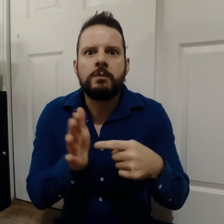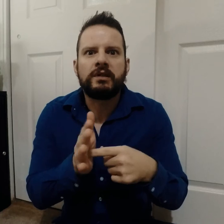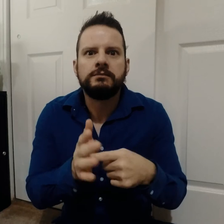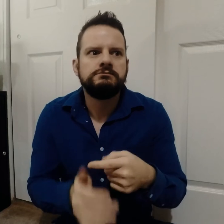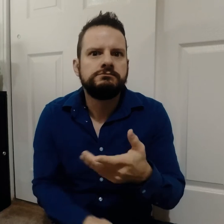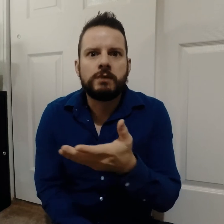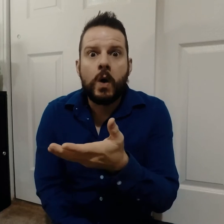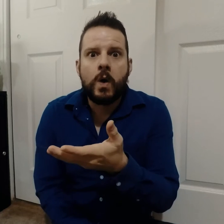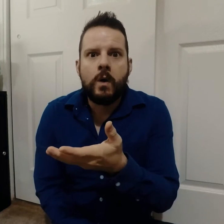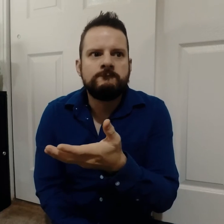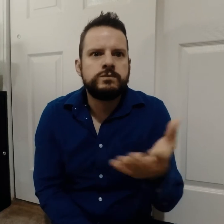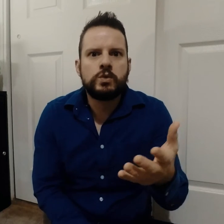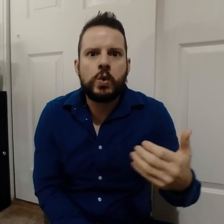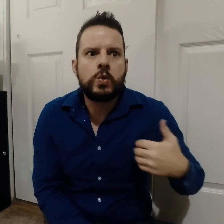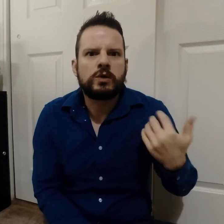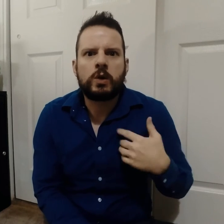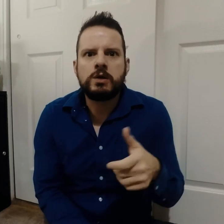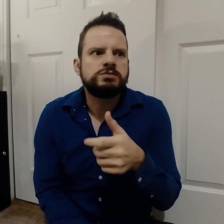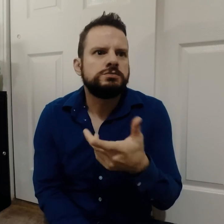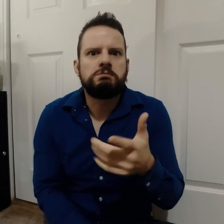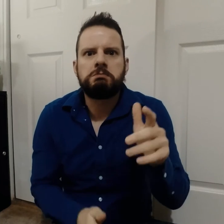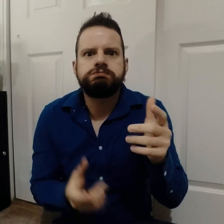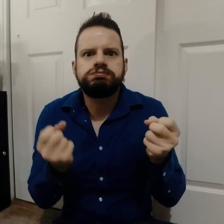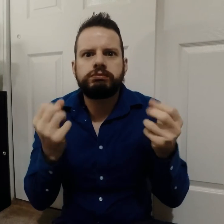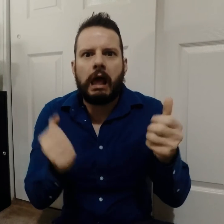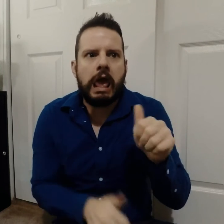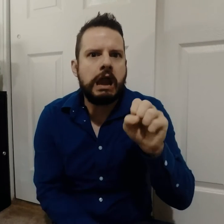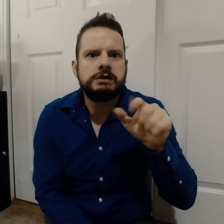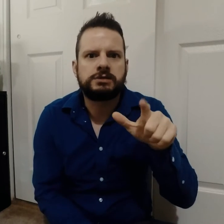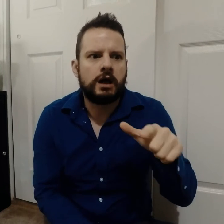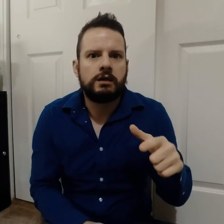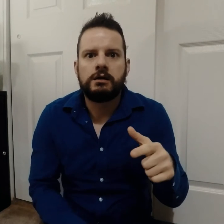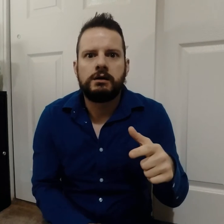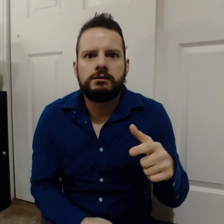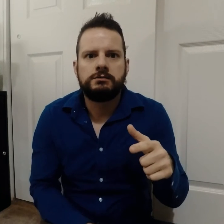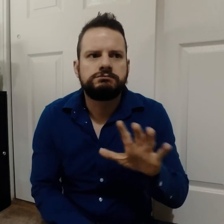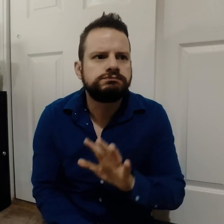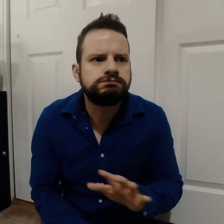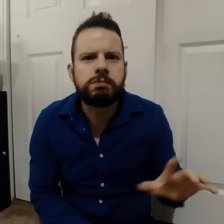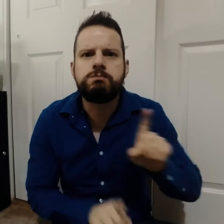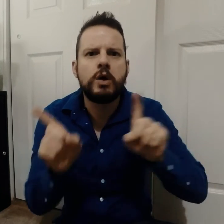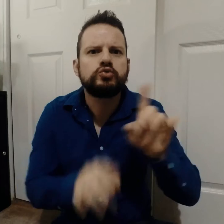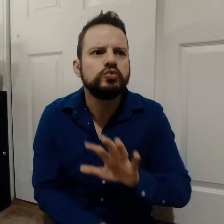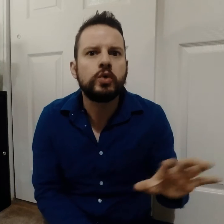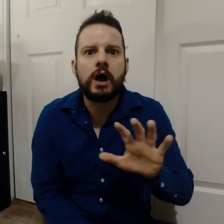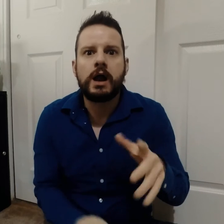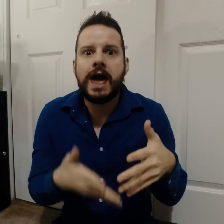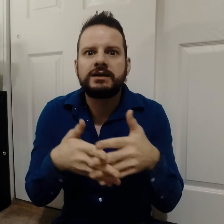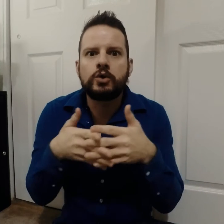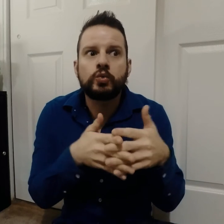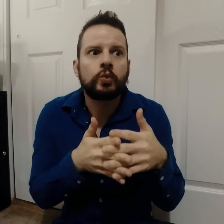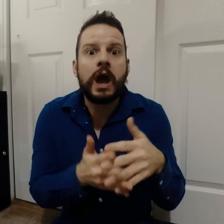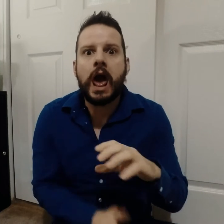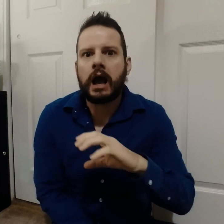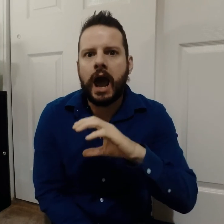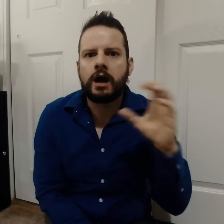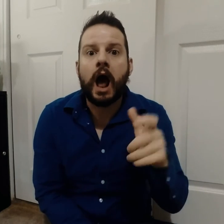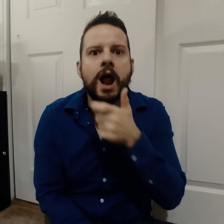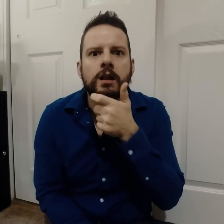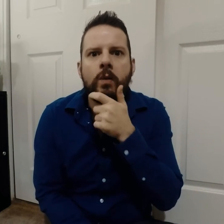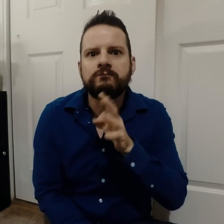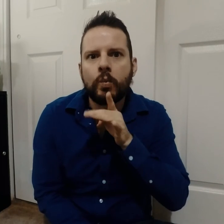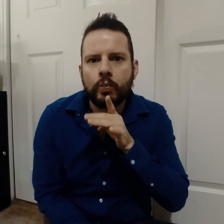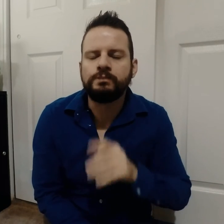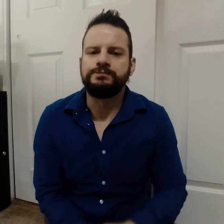This is a good example that you use ASL everywhere in the United States and English-speaking Canada.